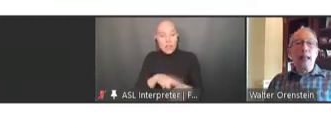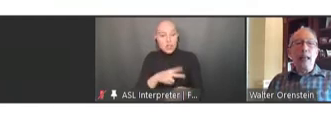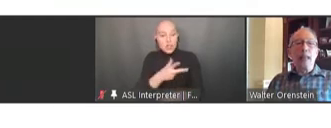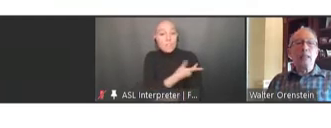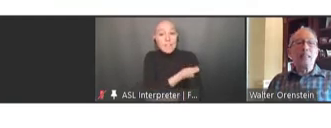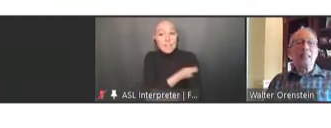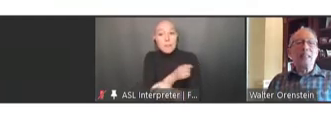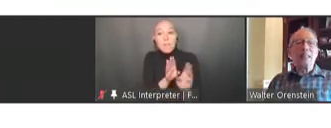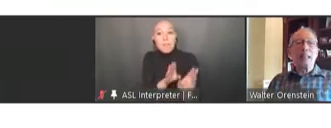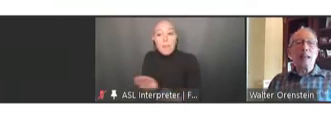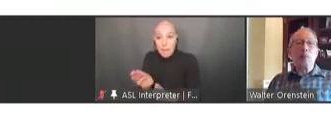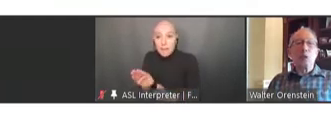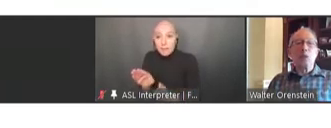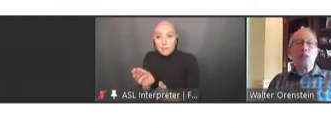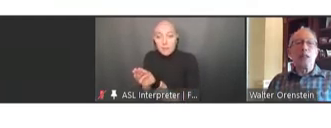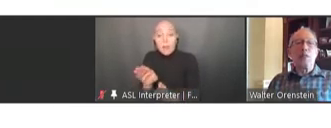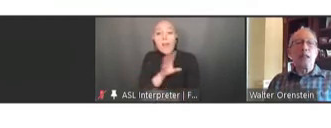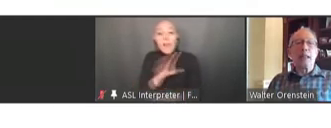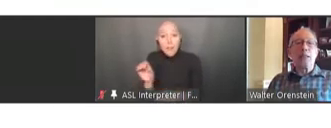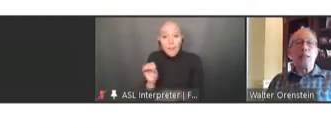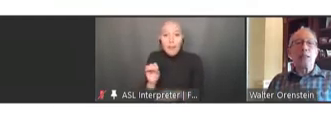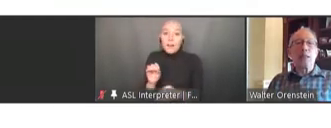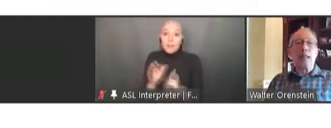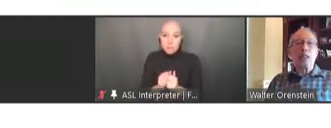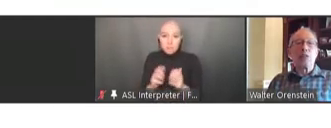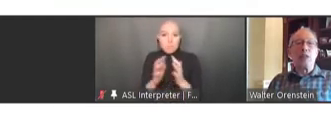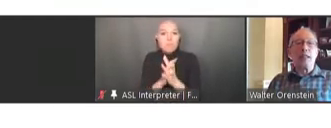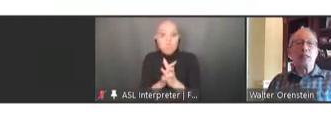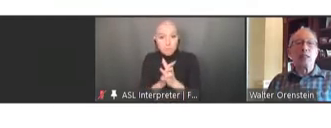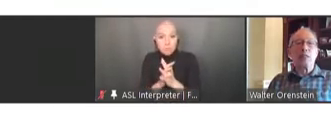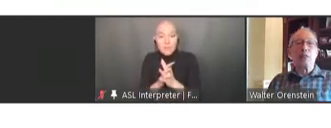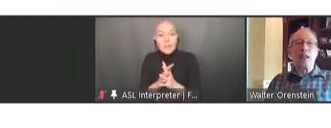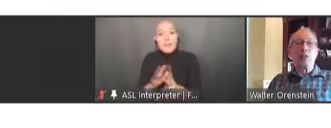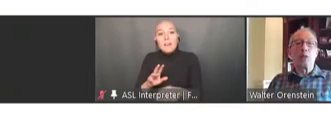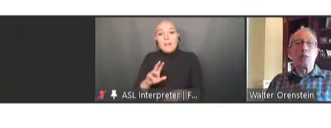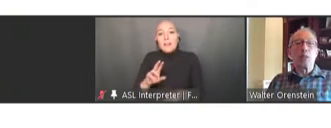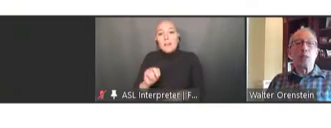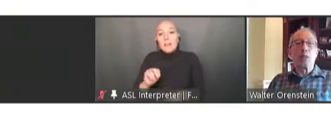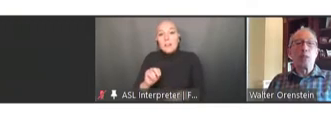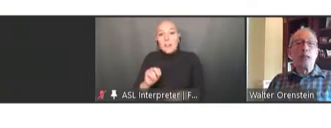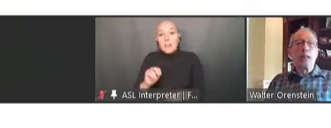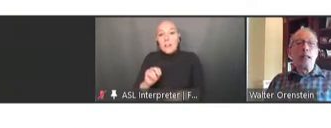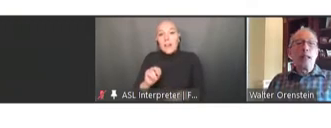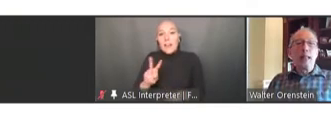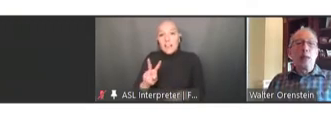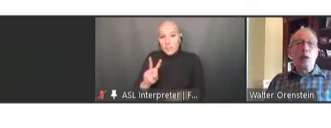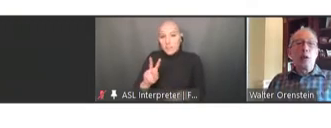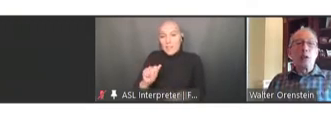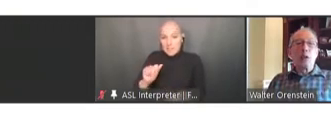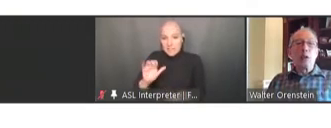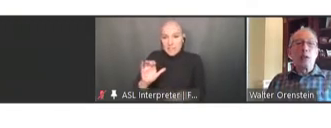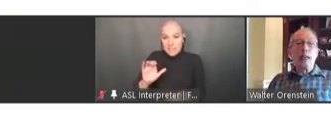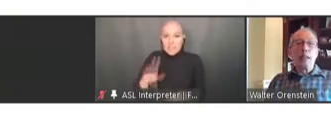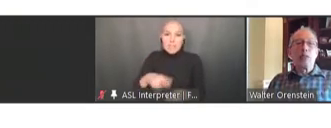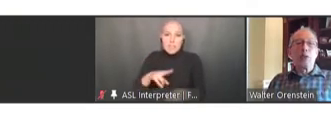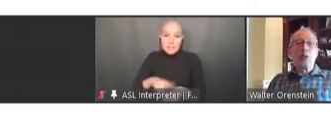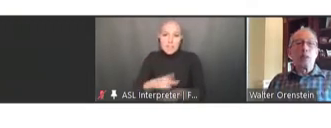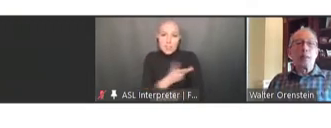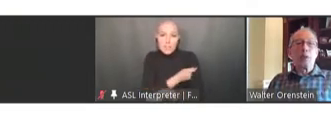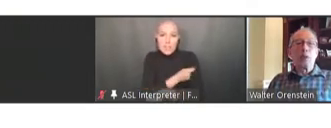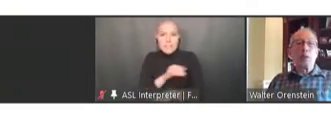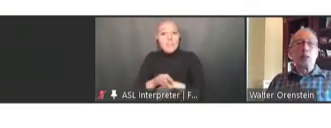and the establishment of the National Vaccine Advisory Committee. It also led to establishment